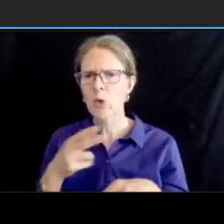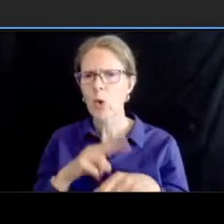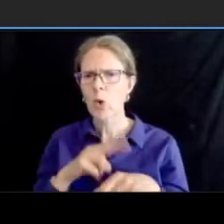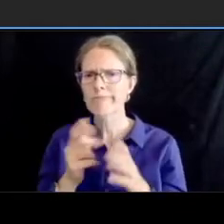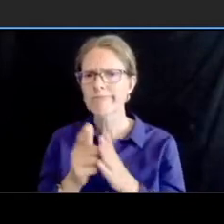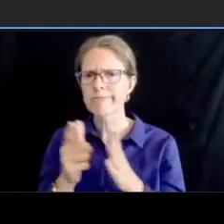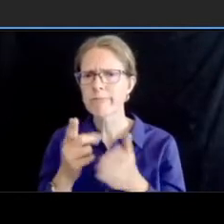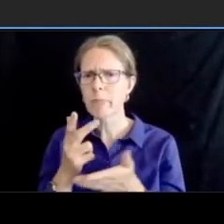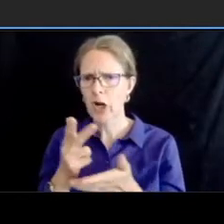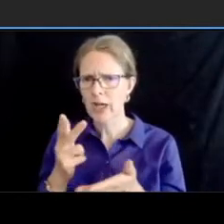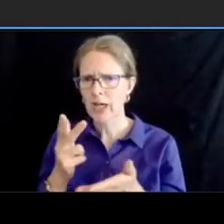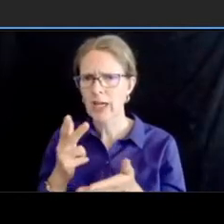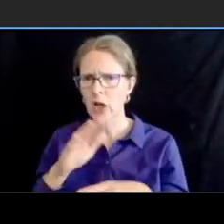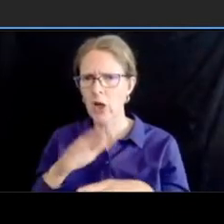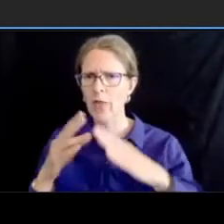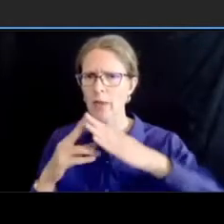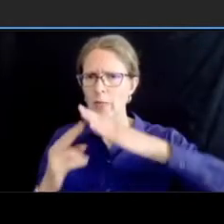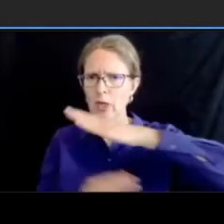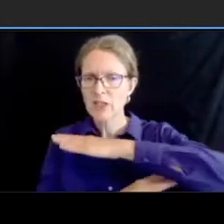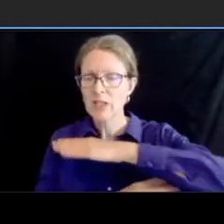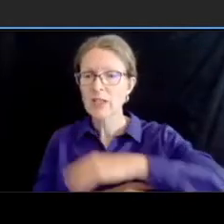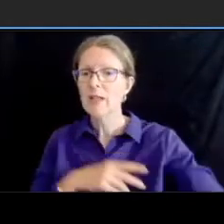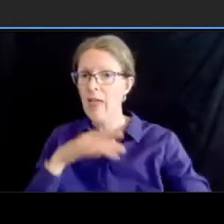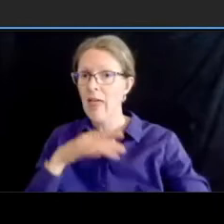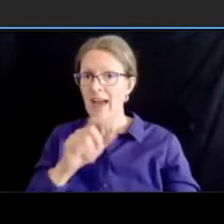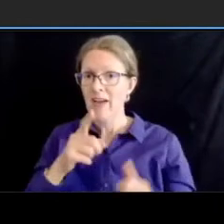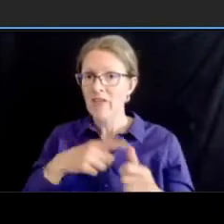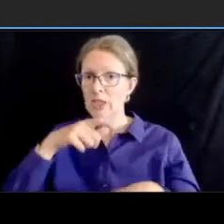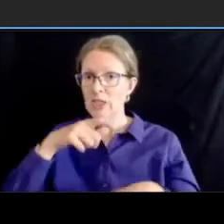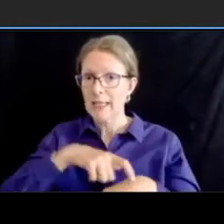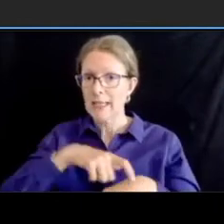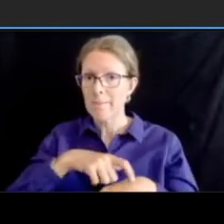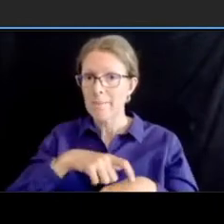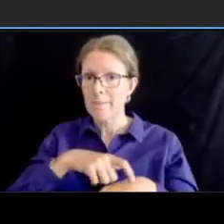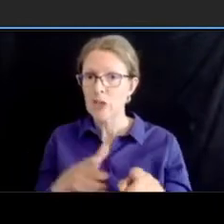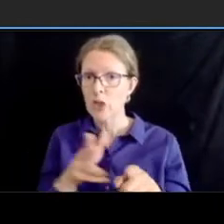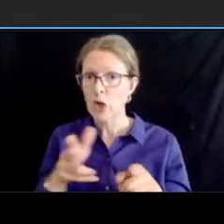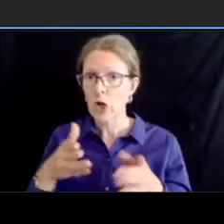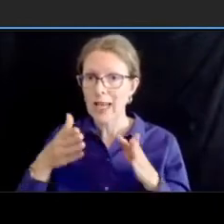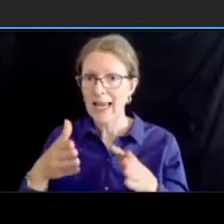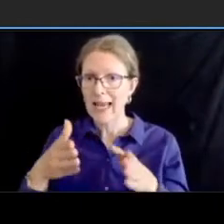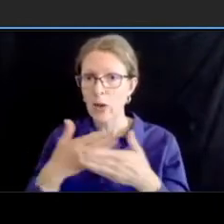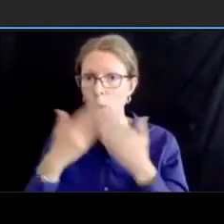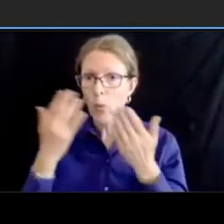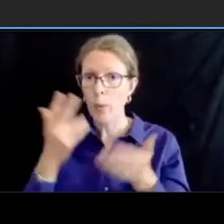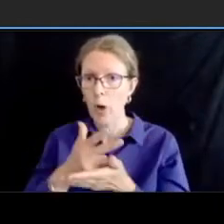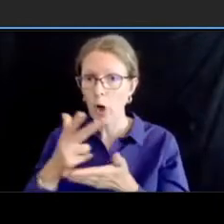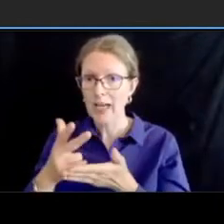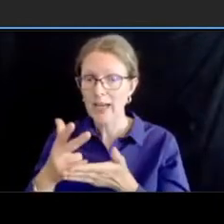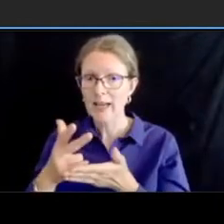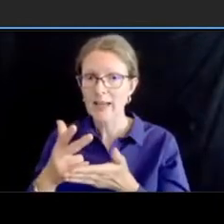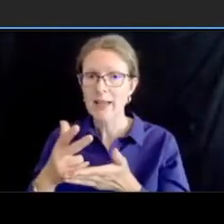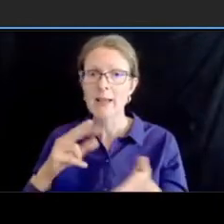return lanes and no parking and this allows greater space for the bicycle uh lanes and buffers